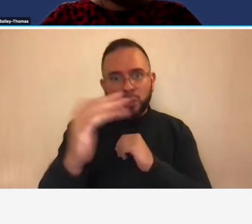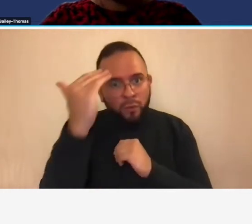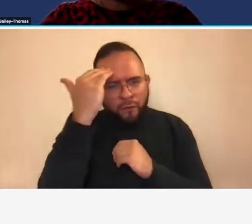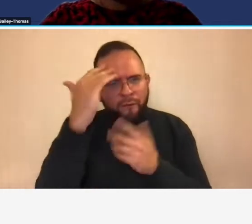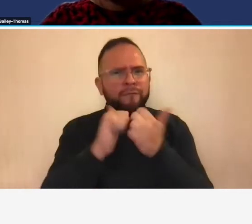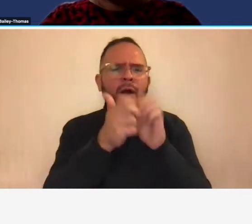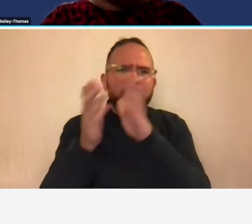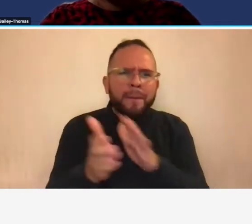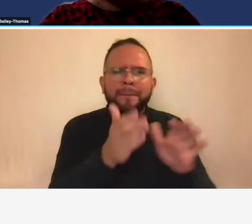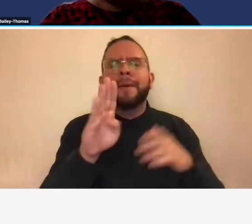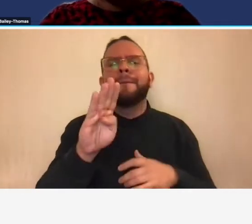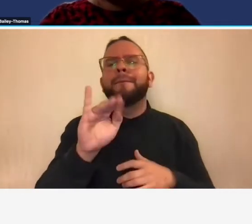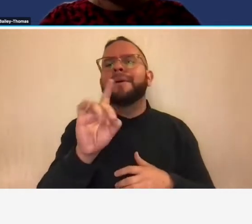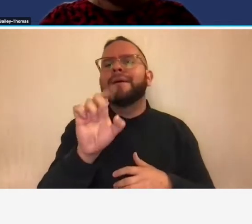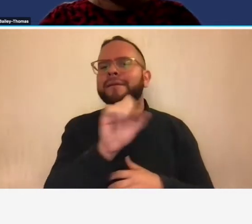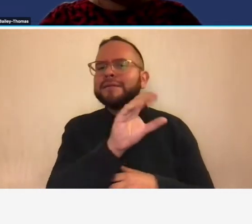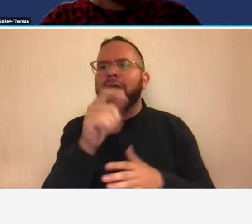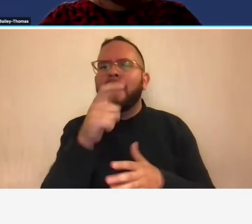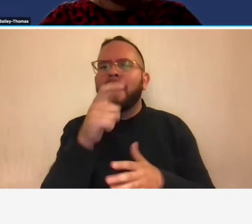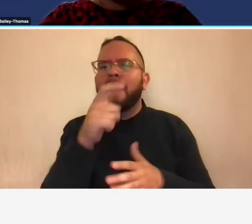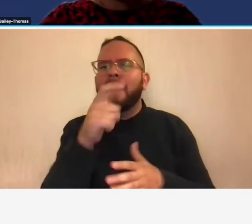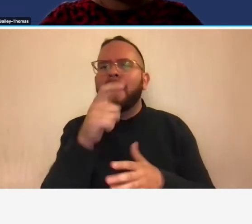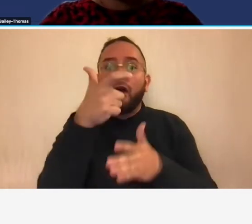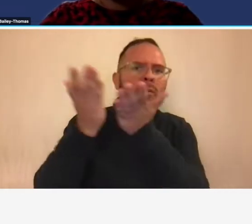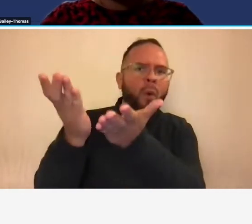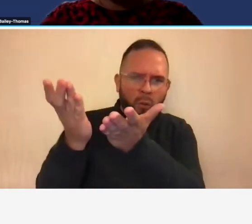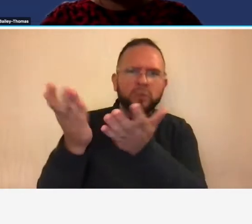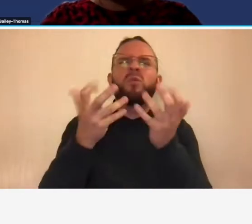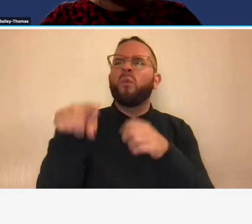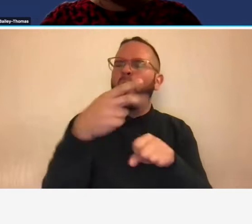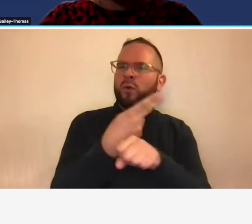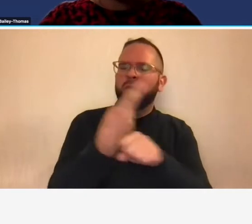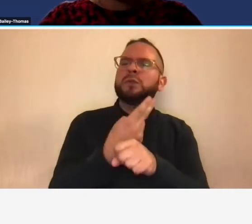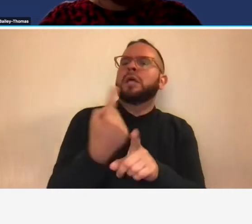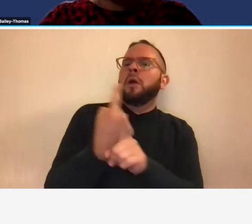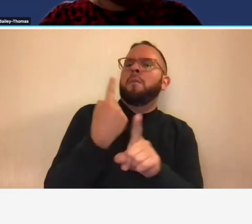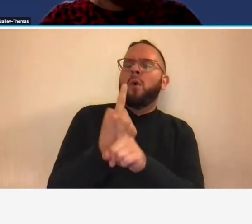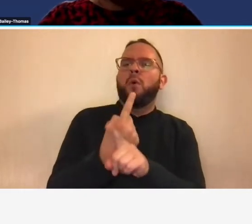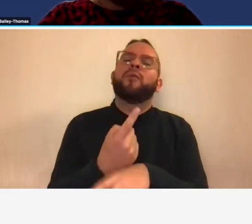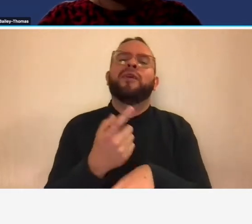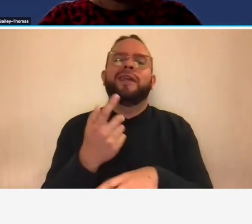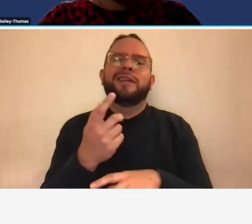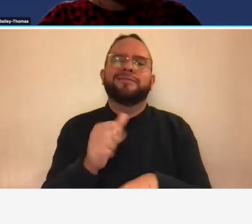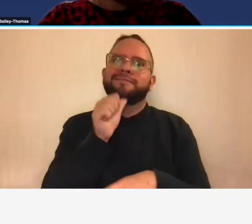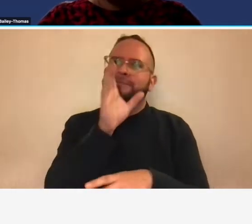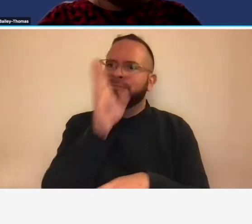and cost proposals utilizing appropriate indirect cost rates and three build upon your knowledge